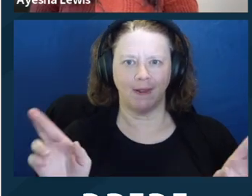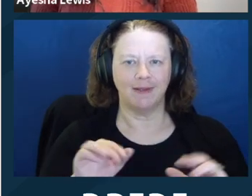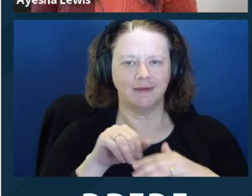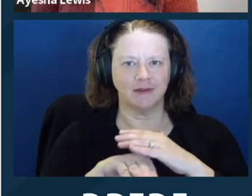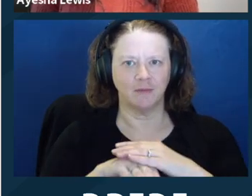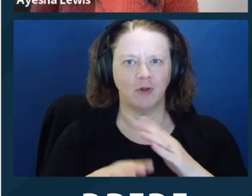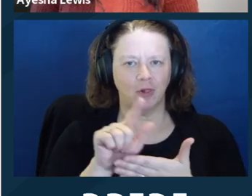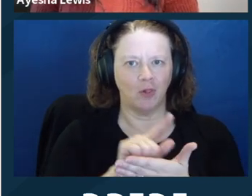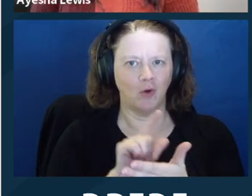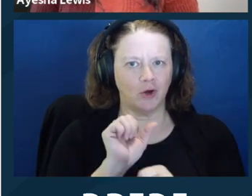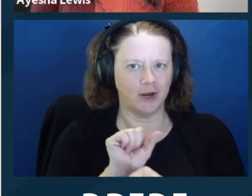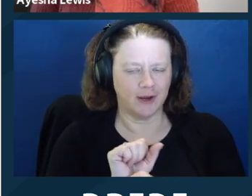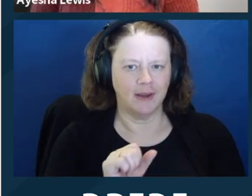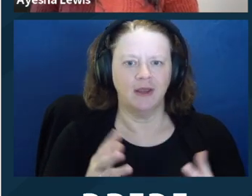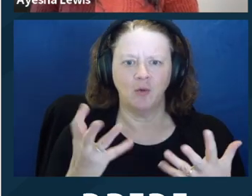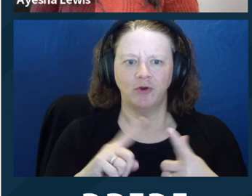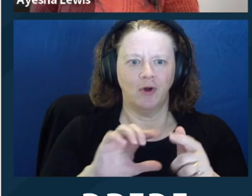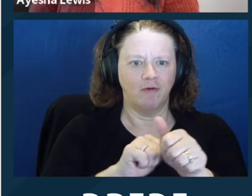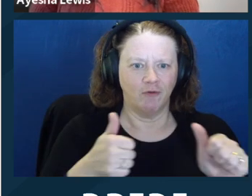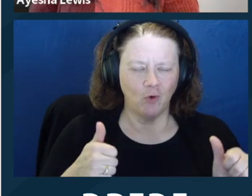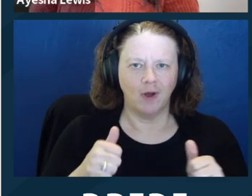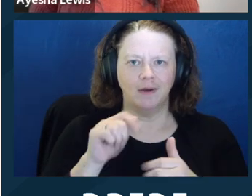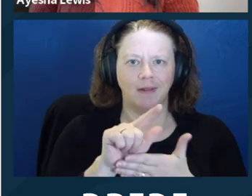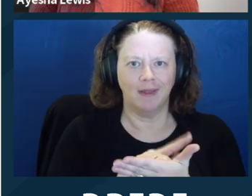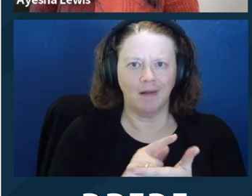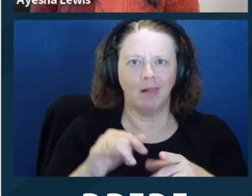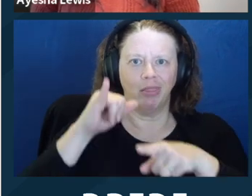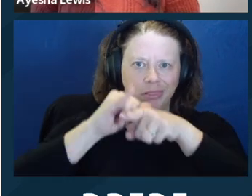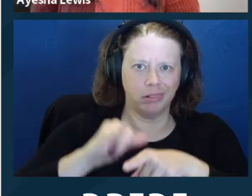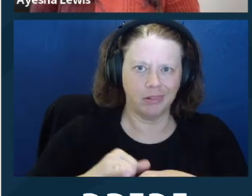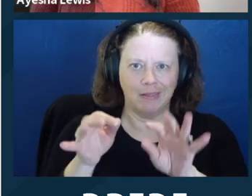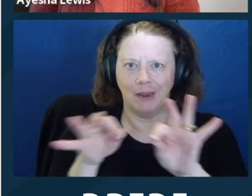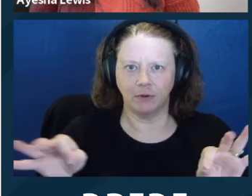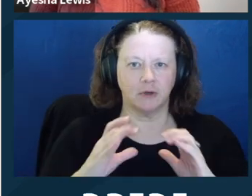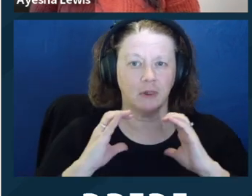know, judges don't even like it a lot of the time, so it makes for stronger lawyering in